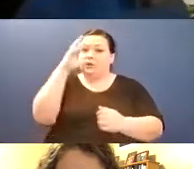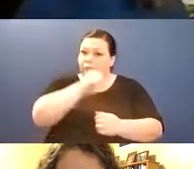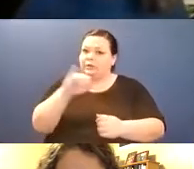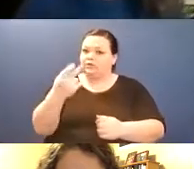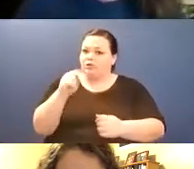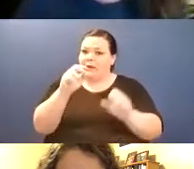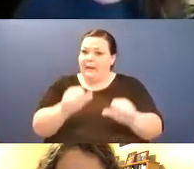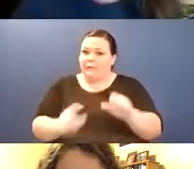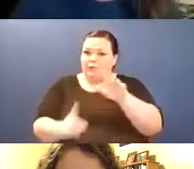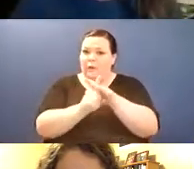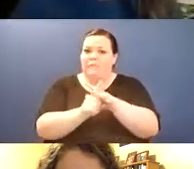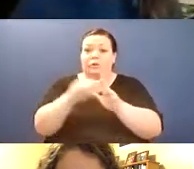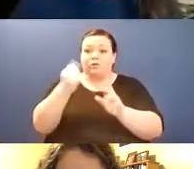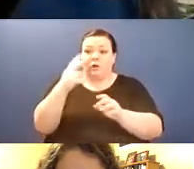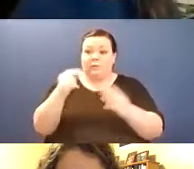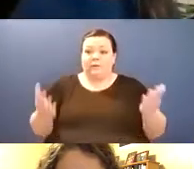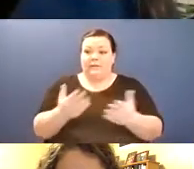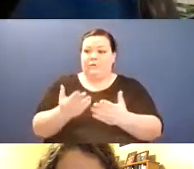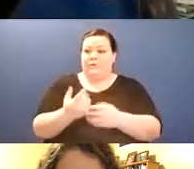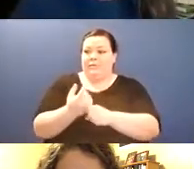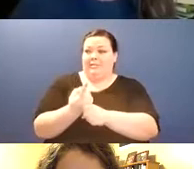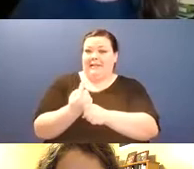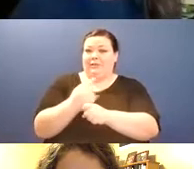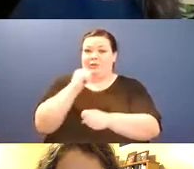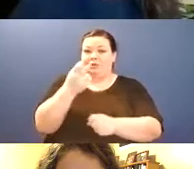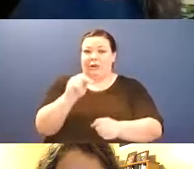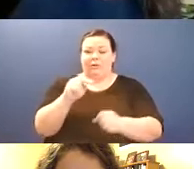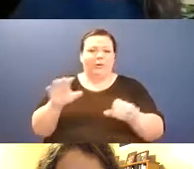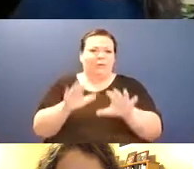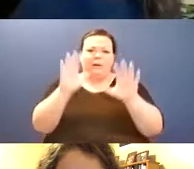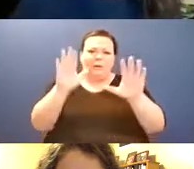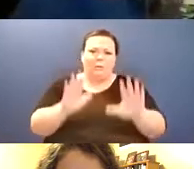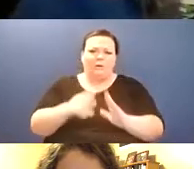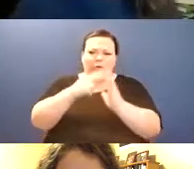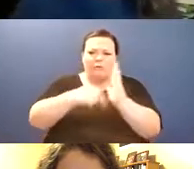steps to increase accessibility permanently by continuing to post reading and workshop